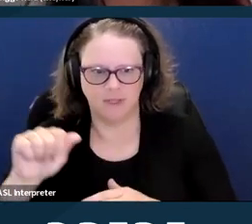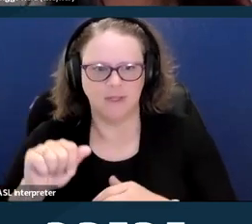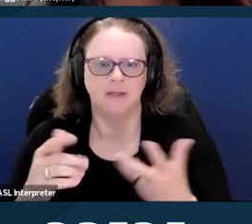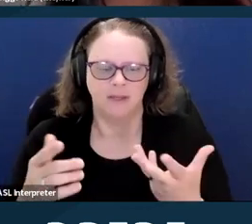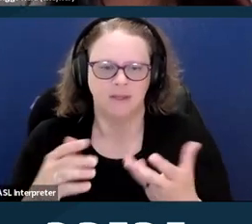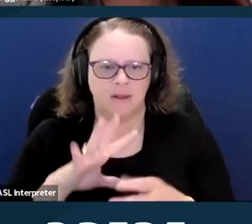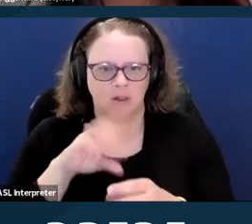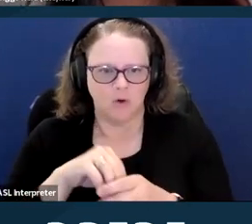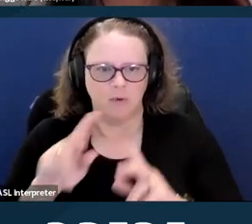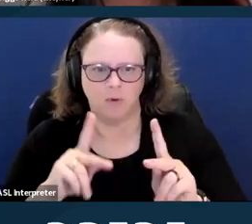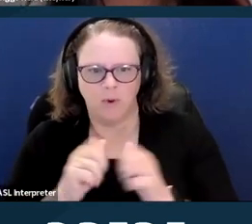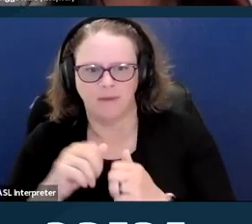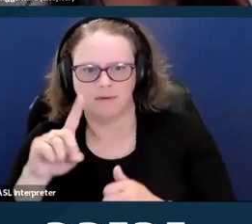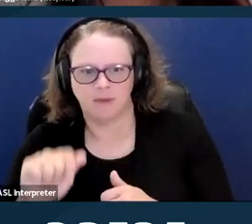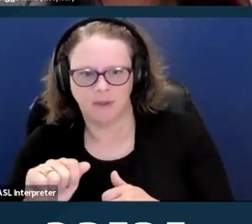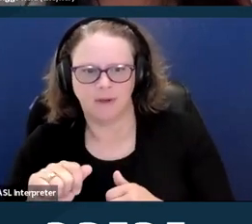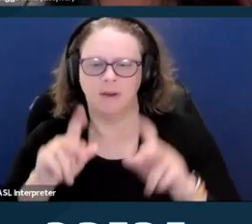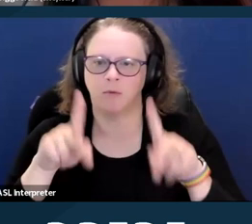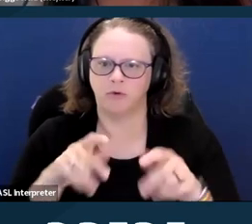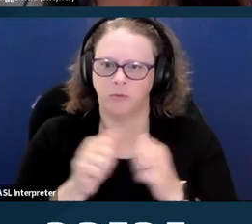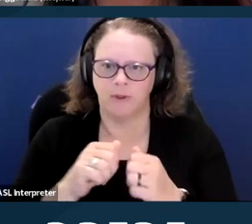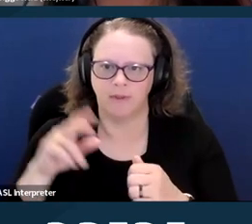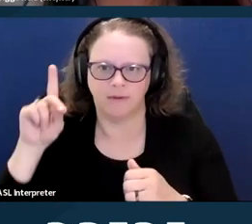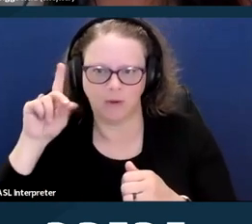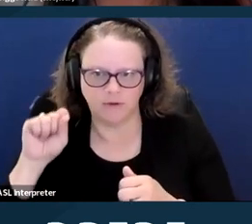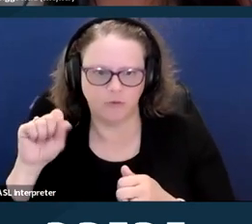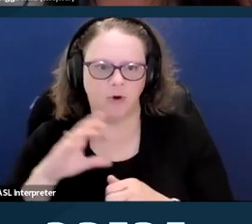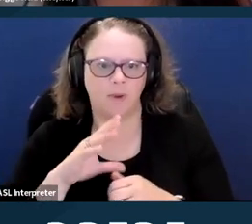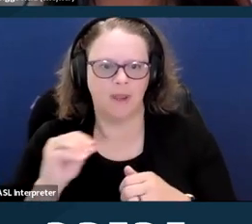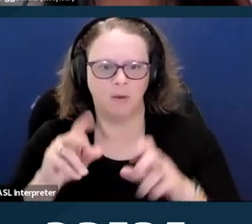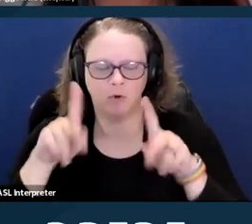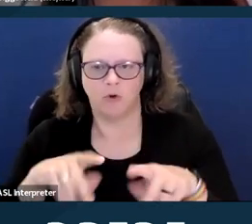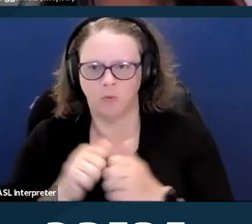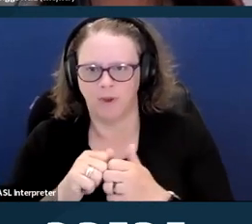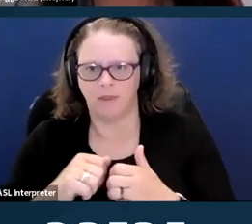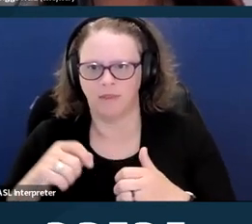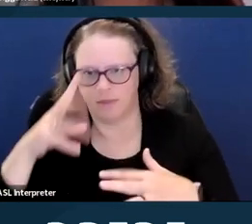we have identity first language. So that emphasizes that disability